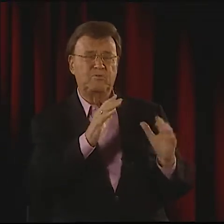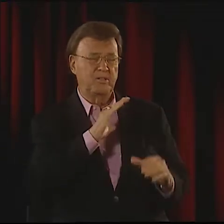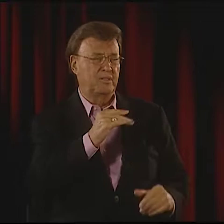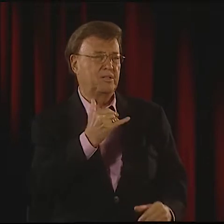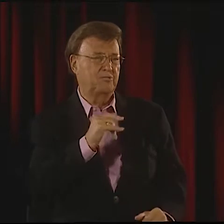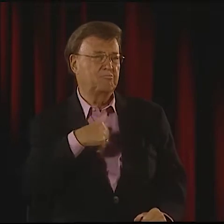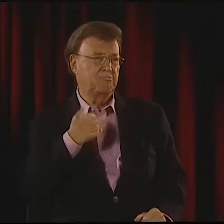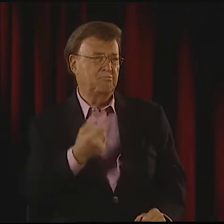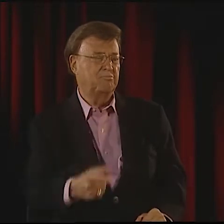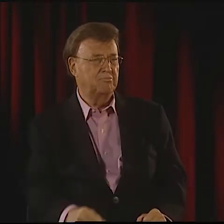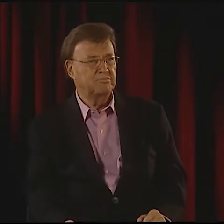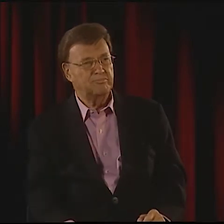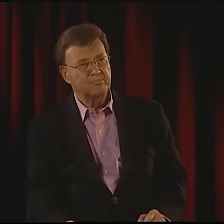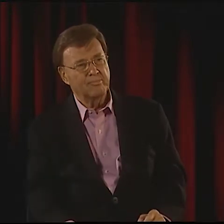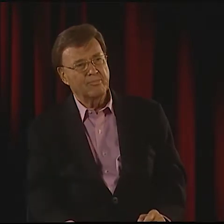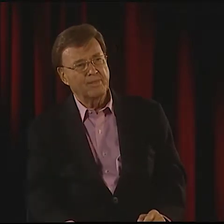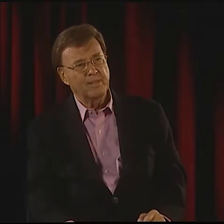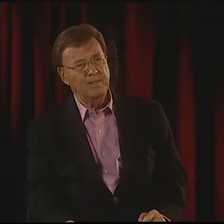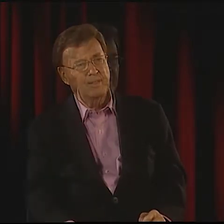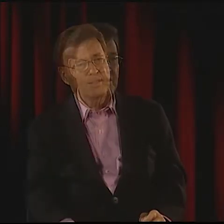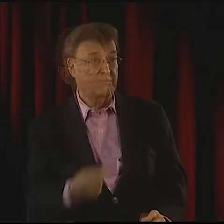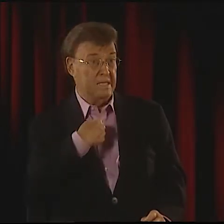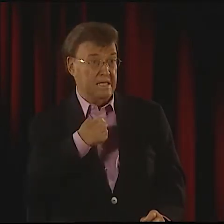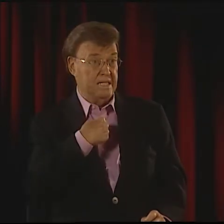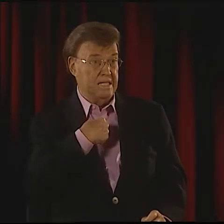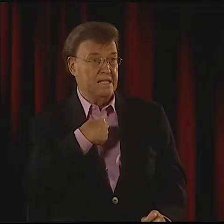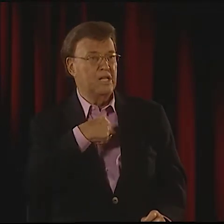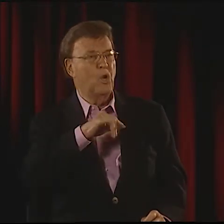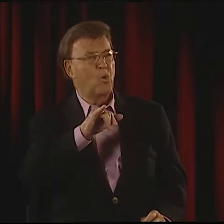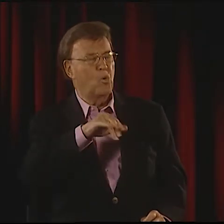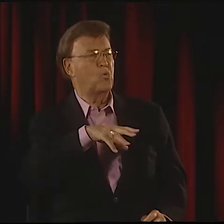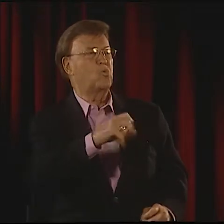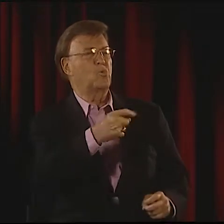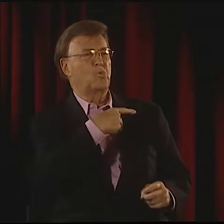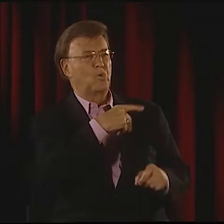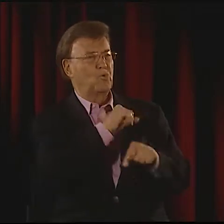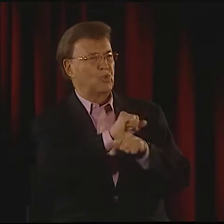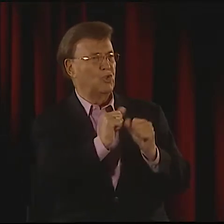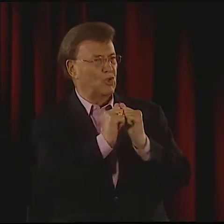BUT HIS MIND WAS STILL SHARP, AND THAT HE'S BEEN DOING FINE.